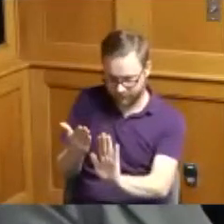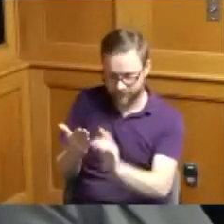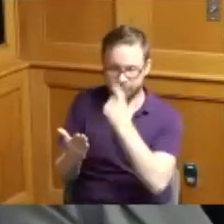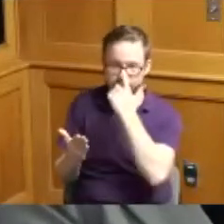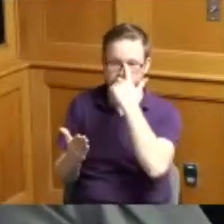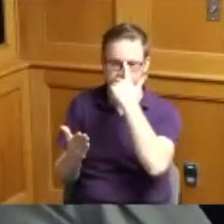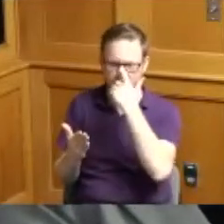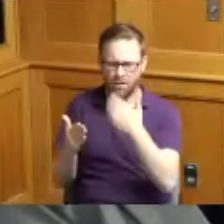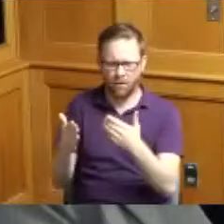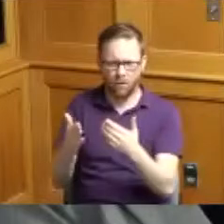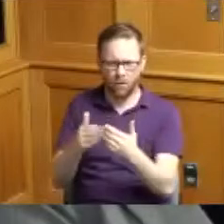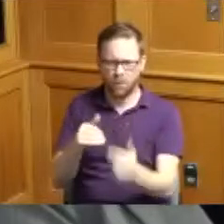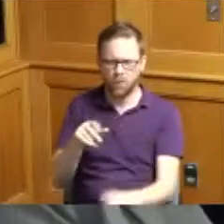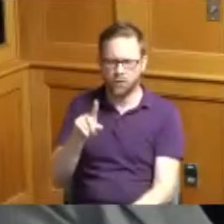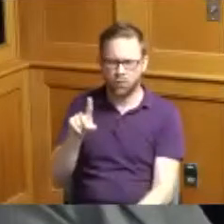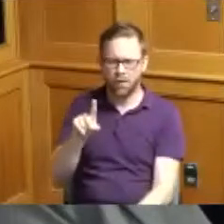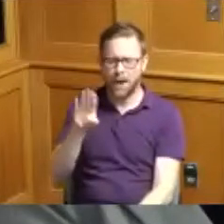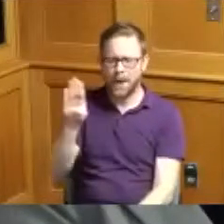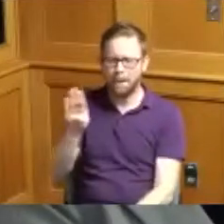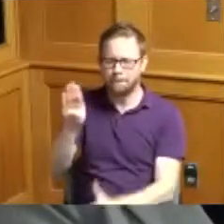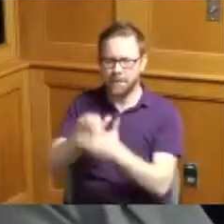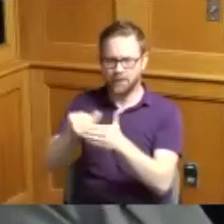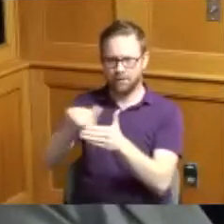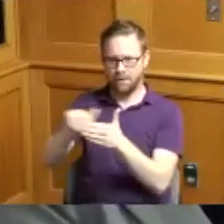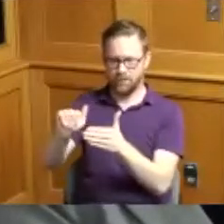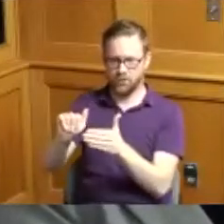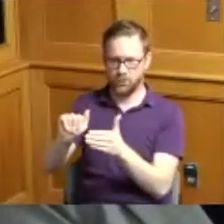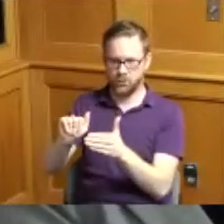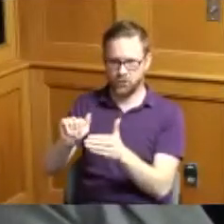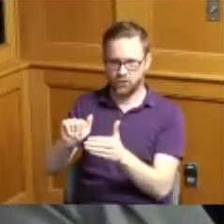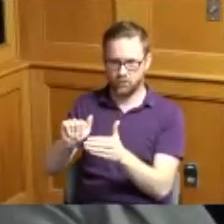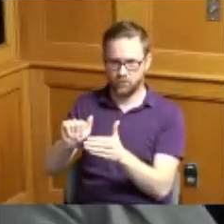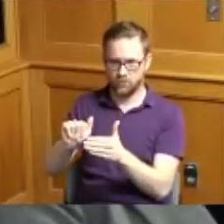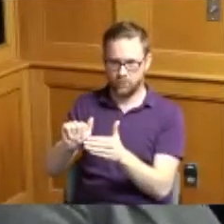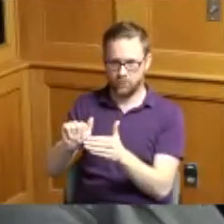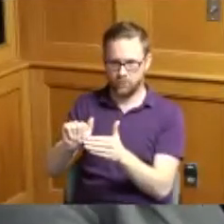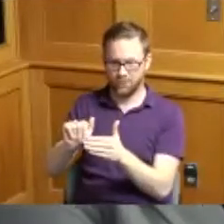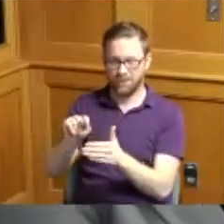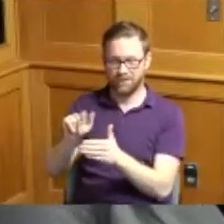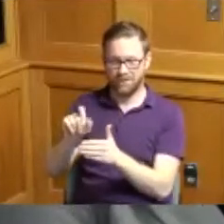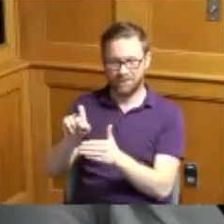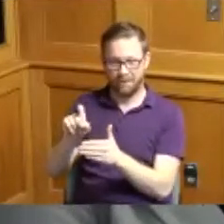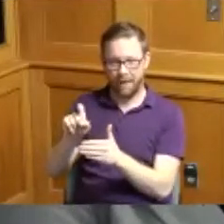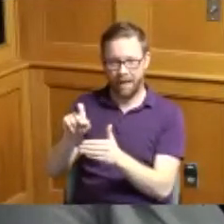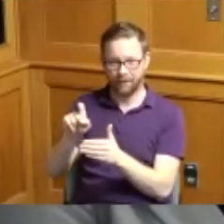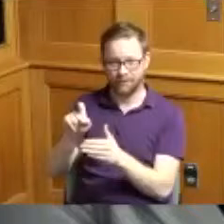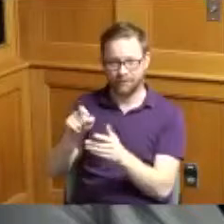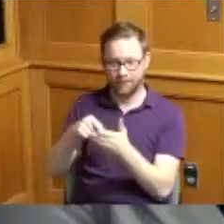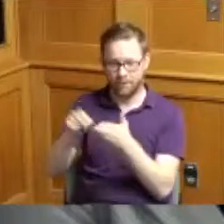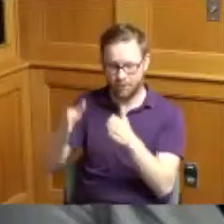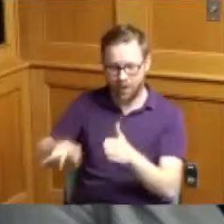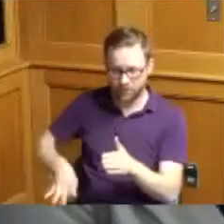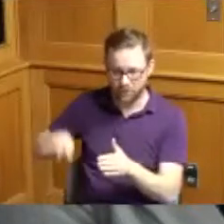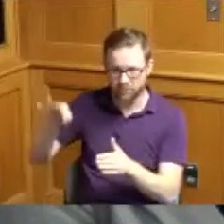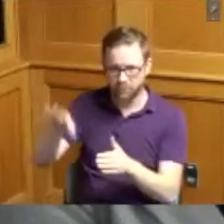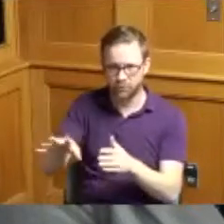been almost 1 billion dollars of taxpayer money wherever it is you know we got different funds